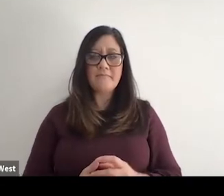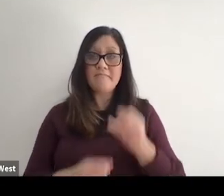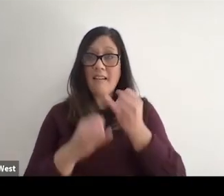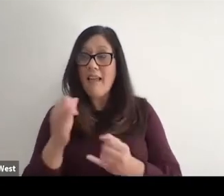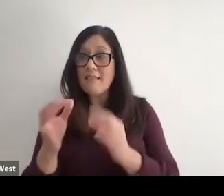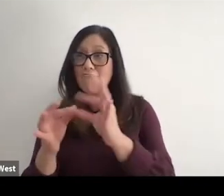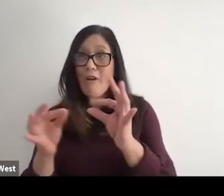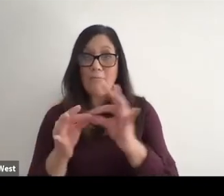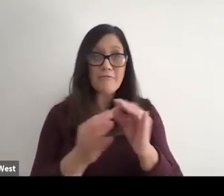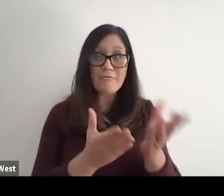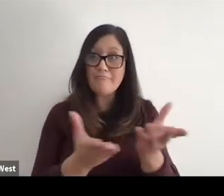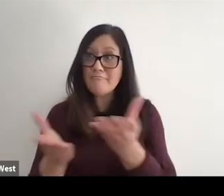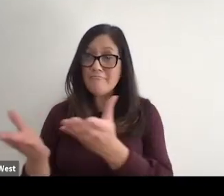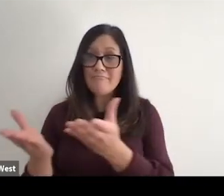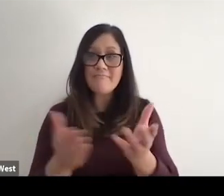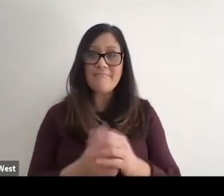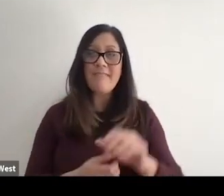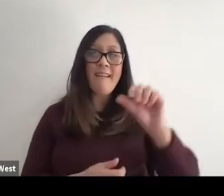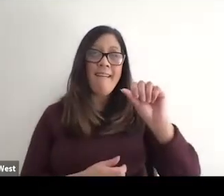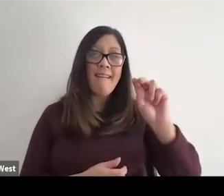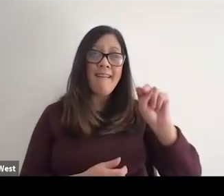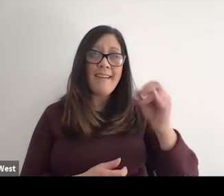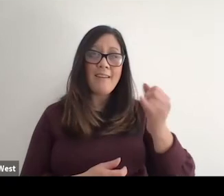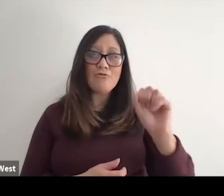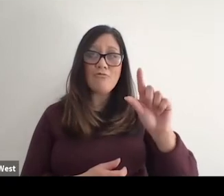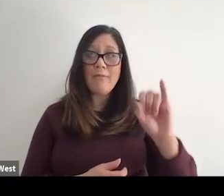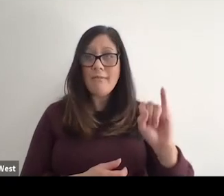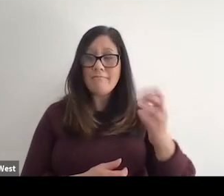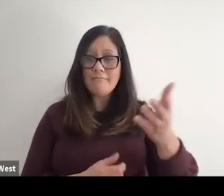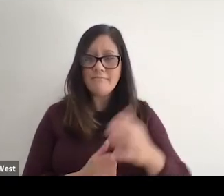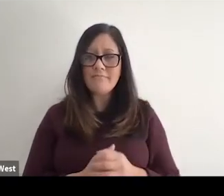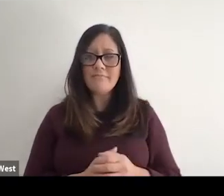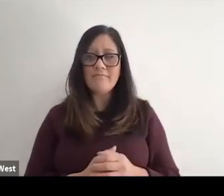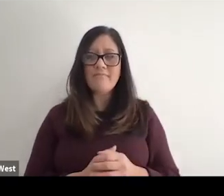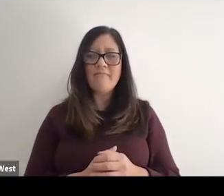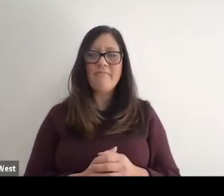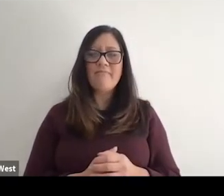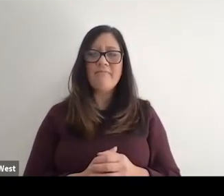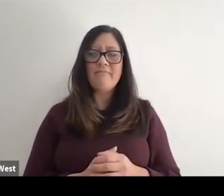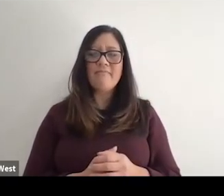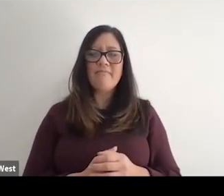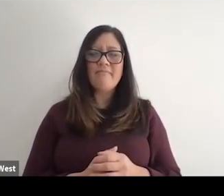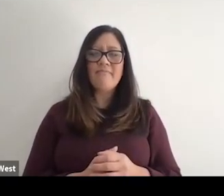Parting words Anjali I think just you know,